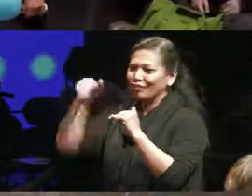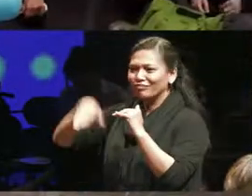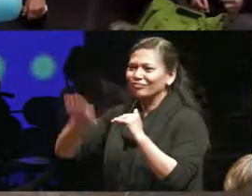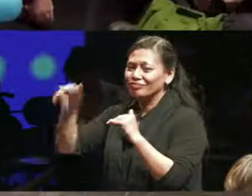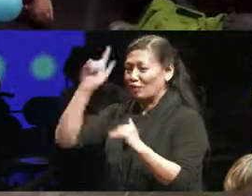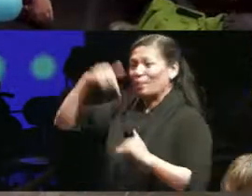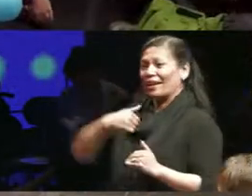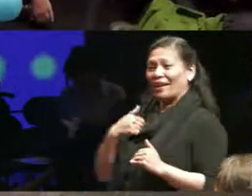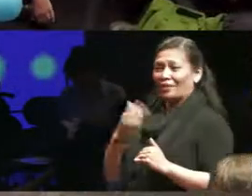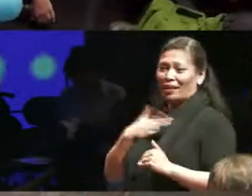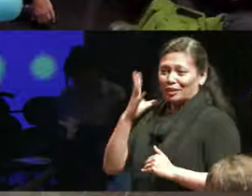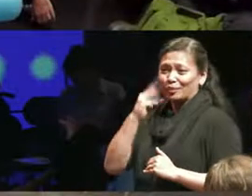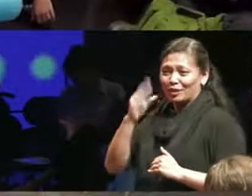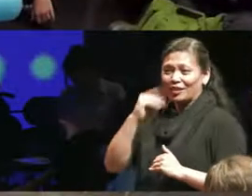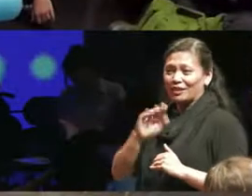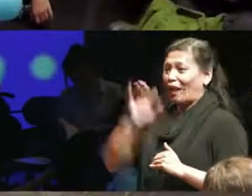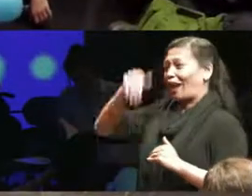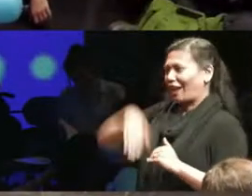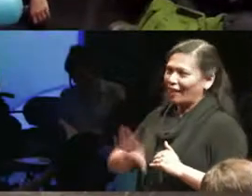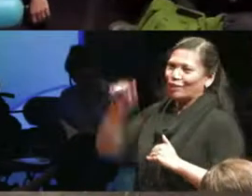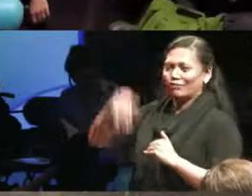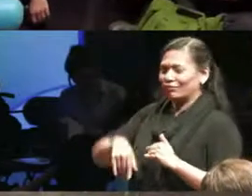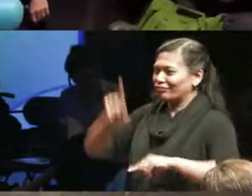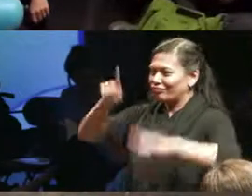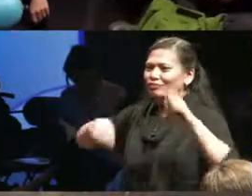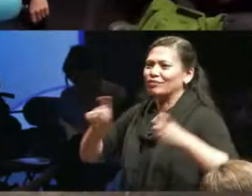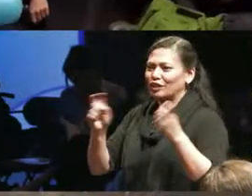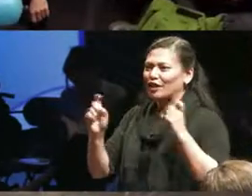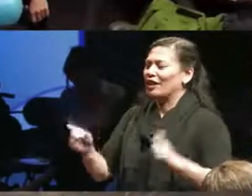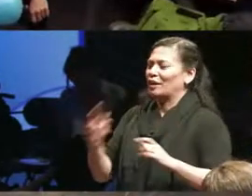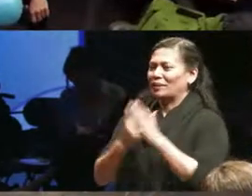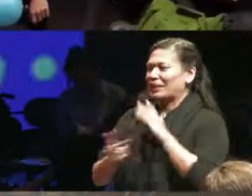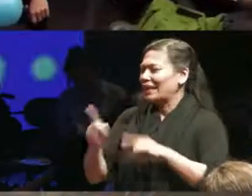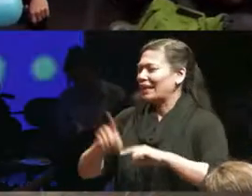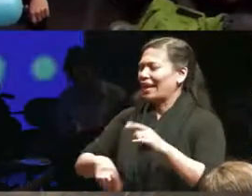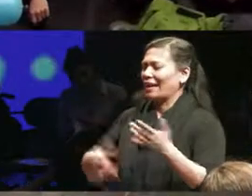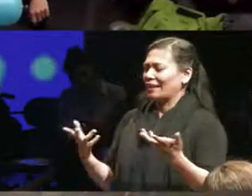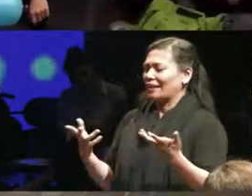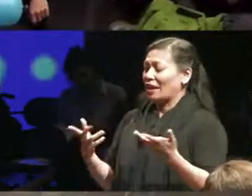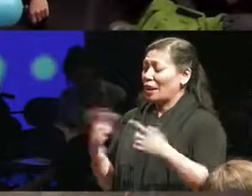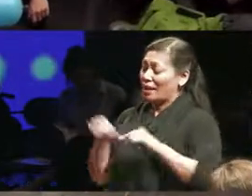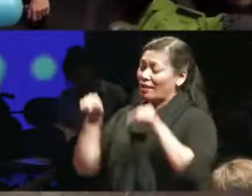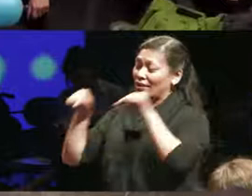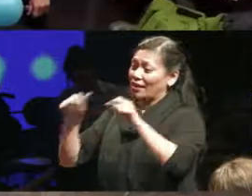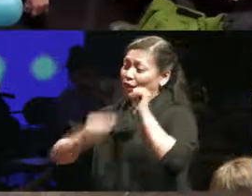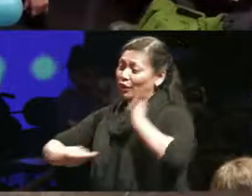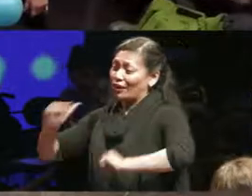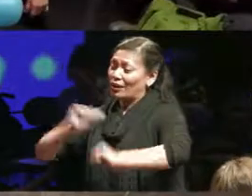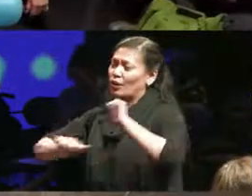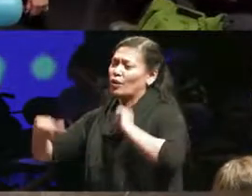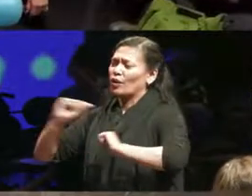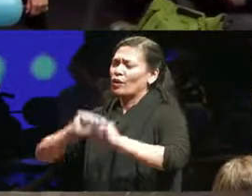have lived with and the and the precarity of theater as a as a form